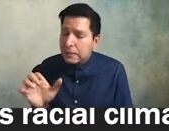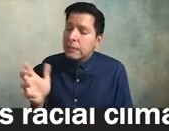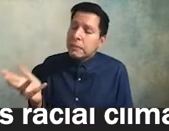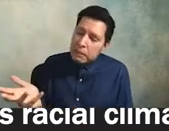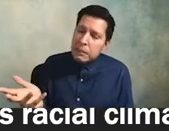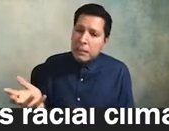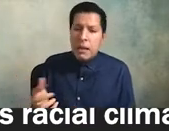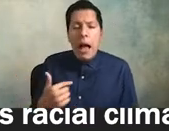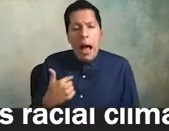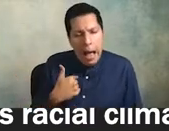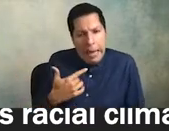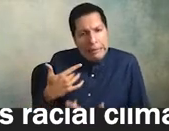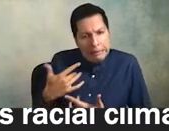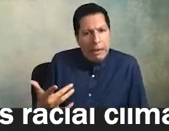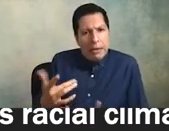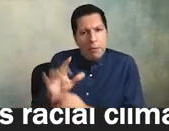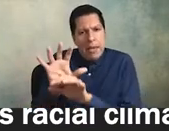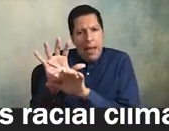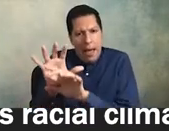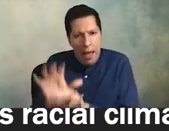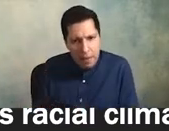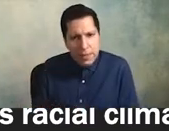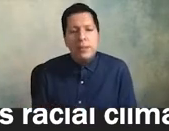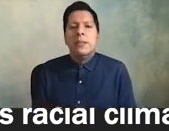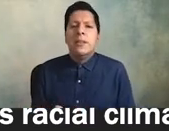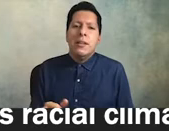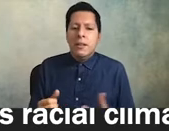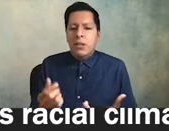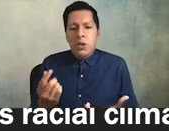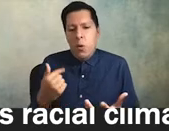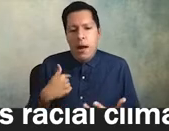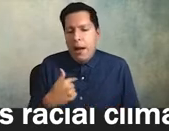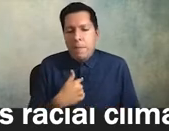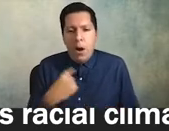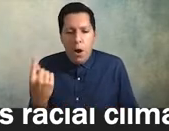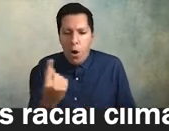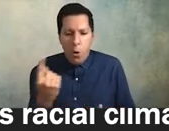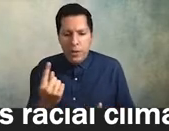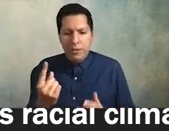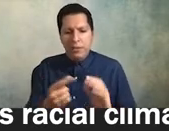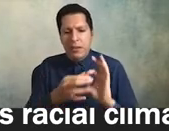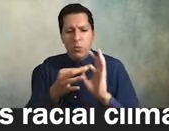have a habit of collecting equity plans i can't help myself i collect them in pdf